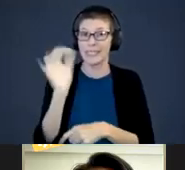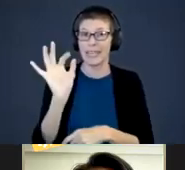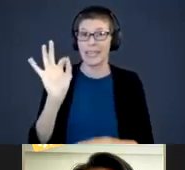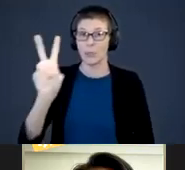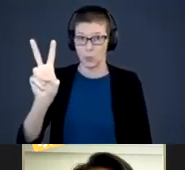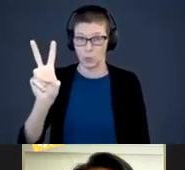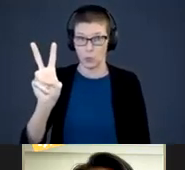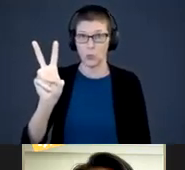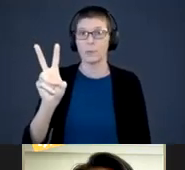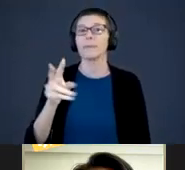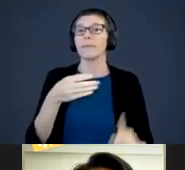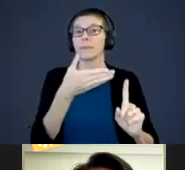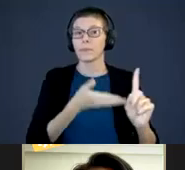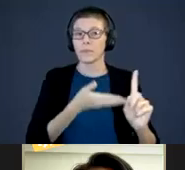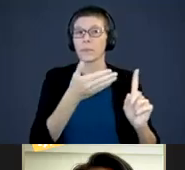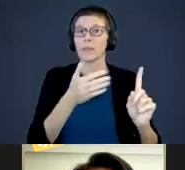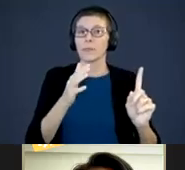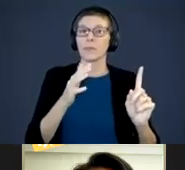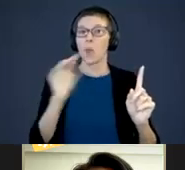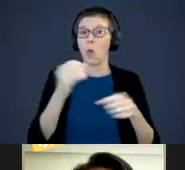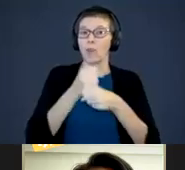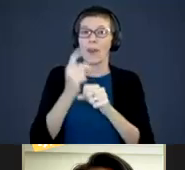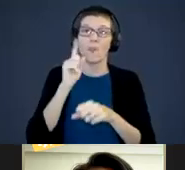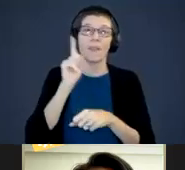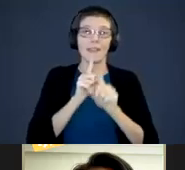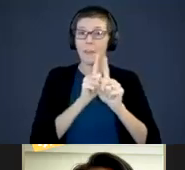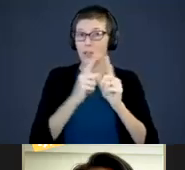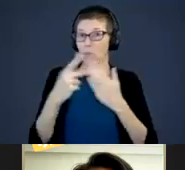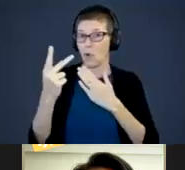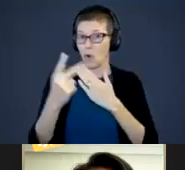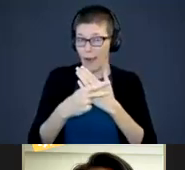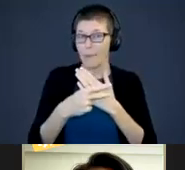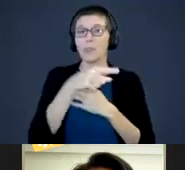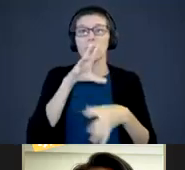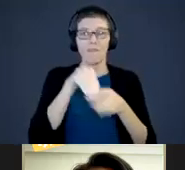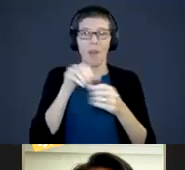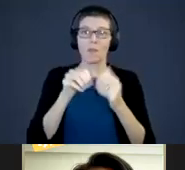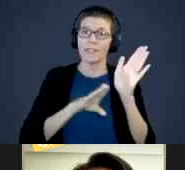She was the coordinator of the Deaf Mentor Program and was involved in the development of the Ski-Hi